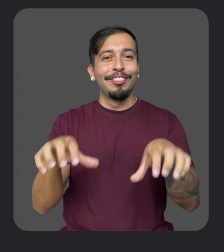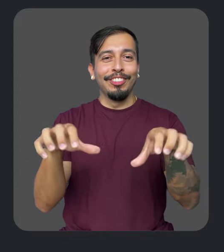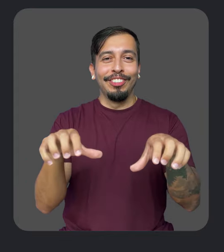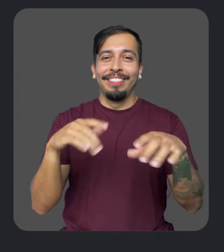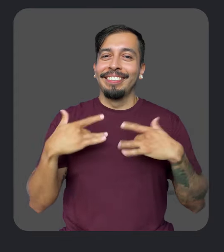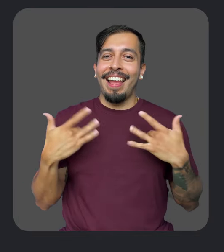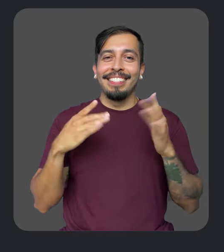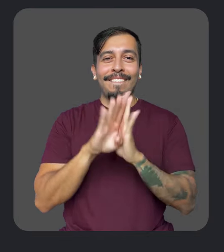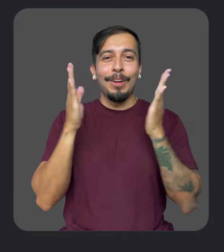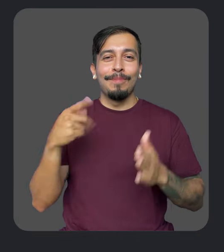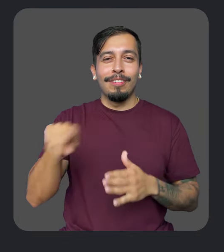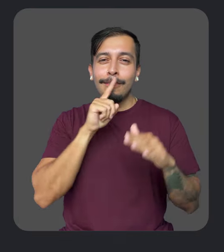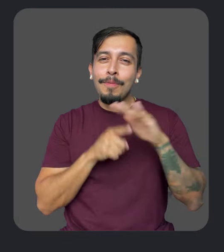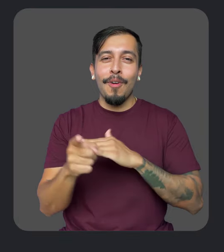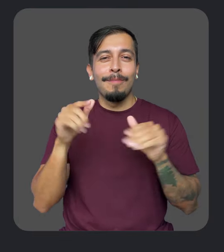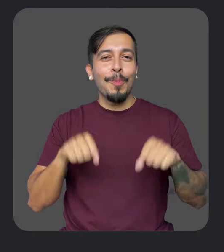We're excited for developers to explore its potential.